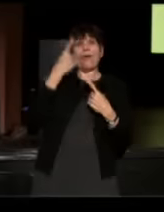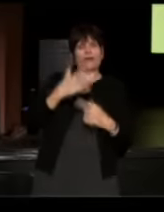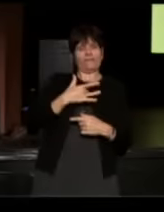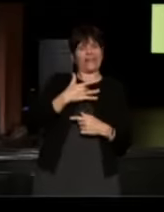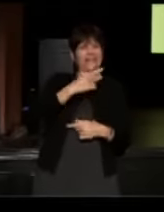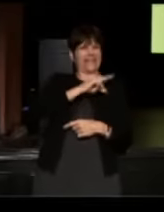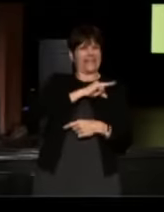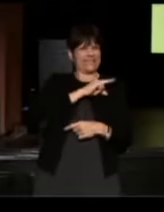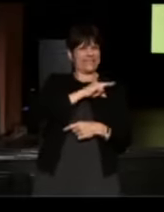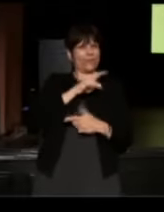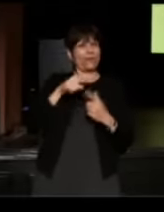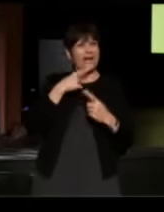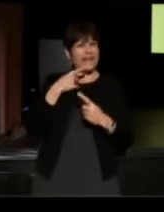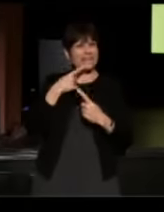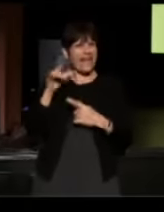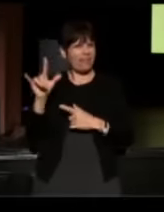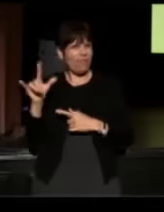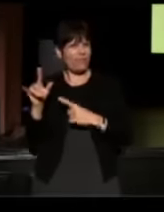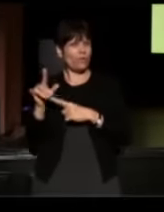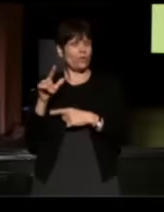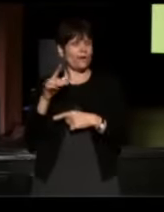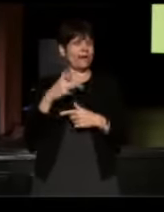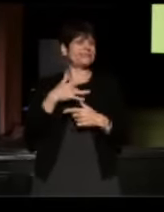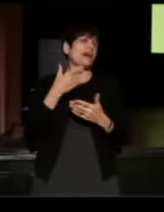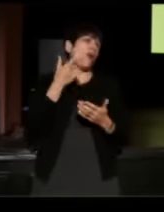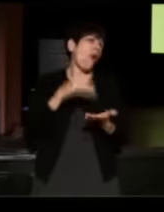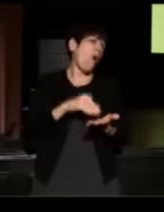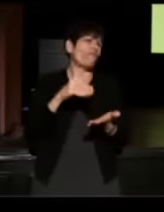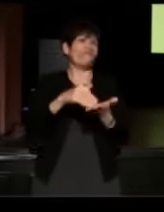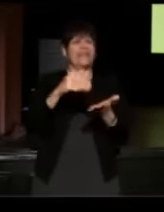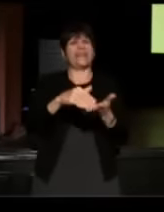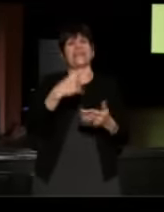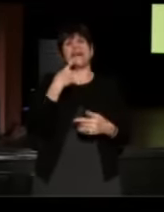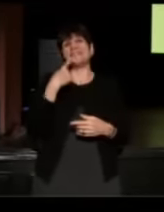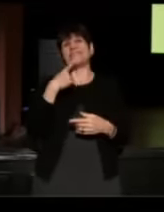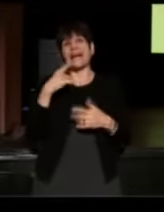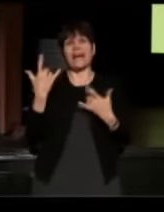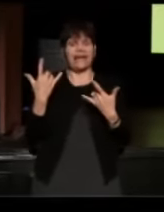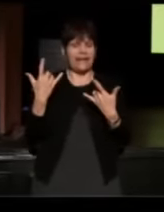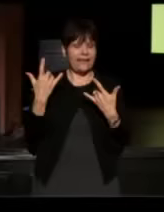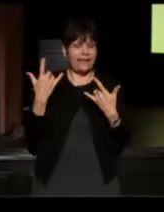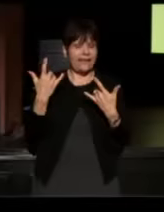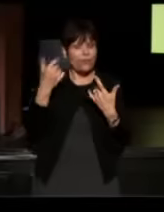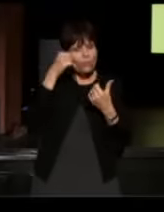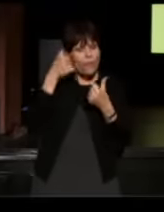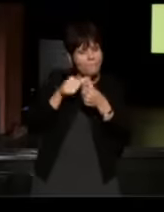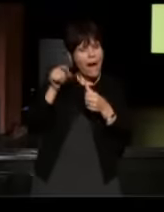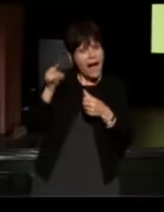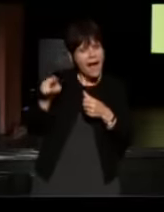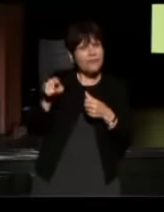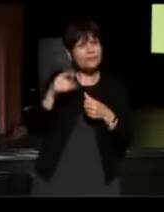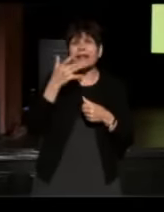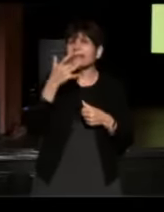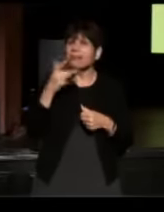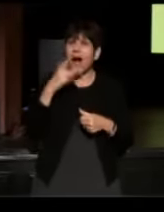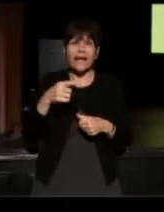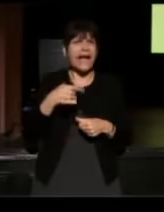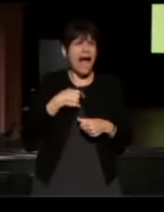when I say "I love you" to you and I say it so often and I say it to my mind, you that as dumpy as I am, it's coming from here--